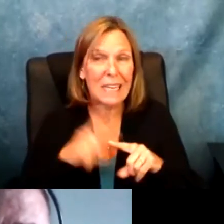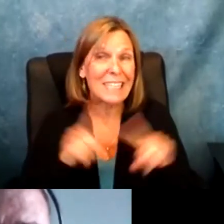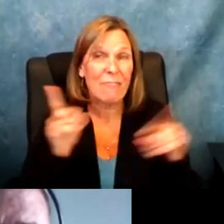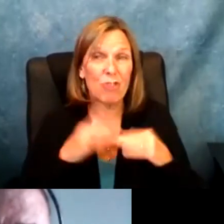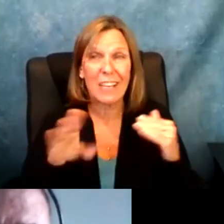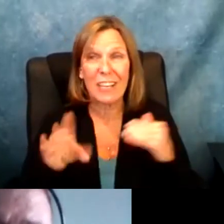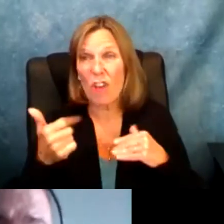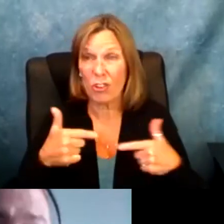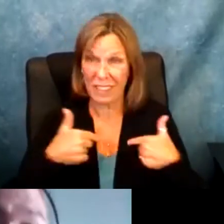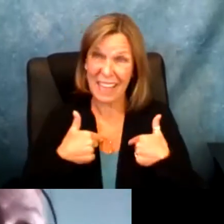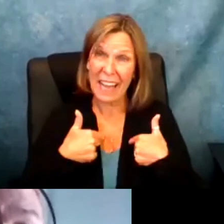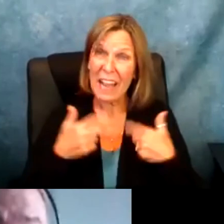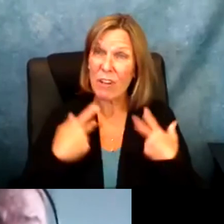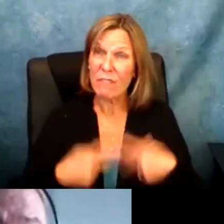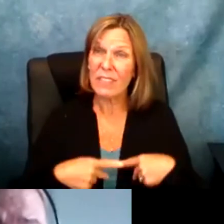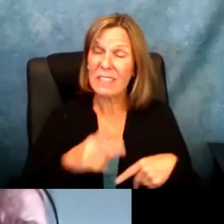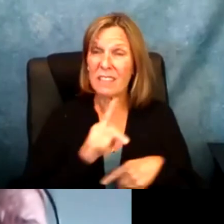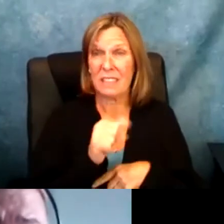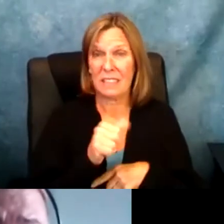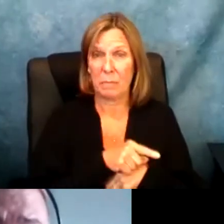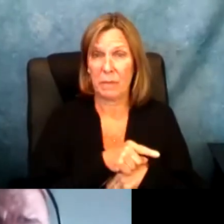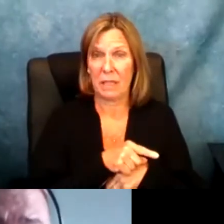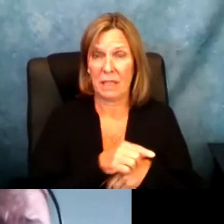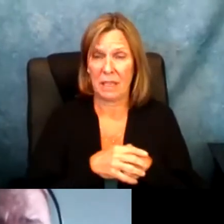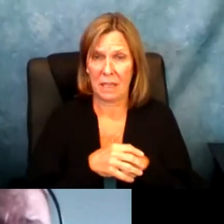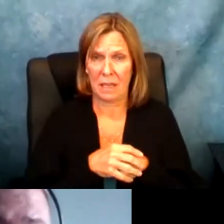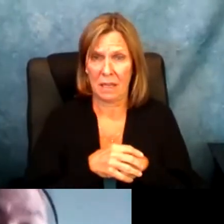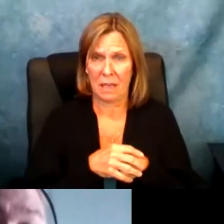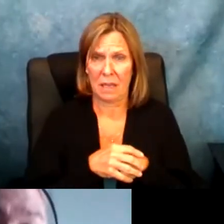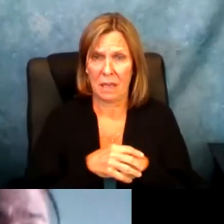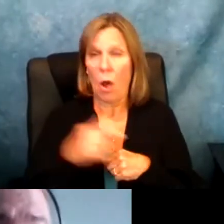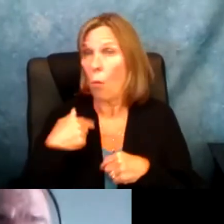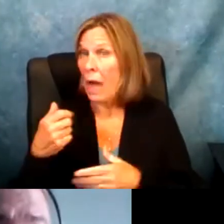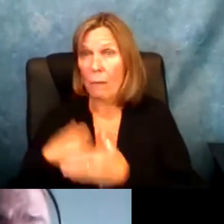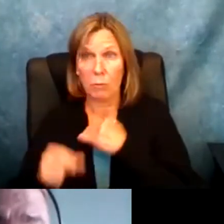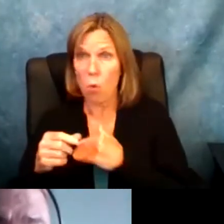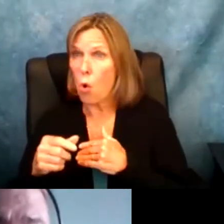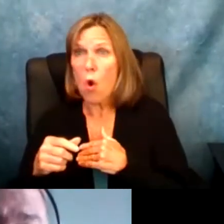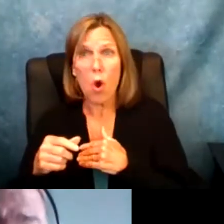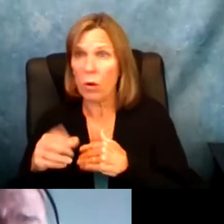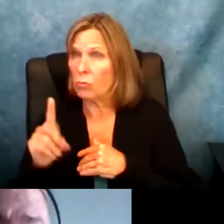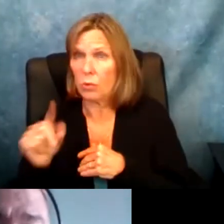talk about my journey a little bit. It is a little different than some of people's because I have